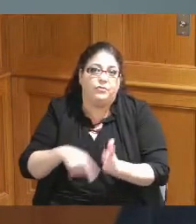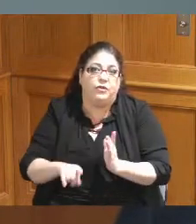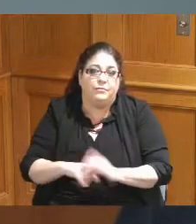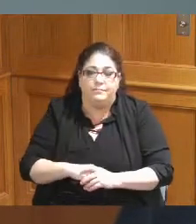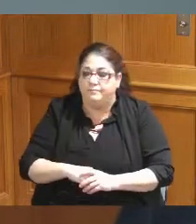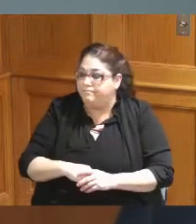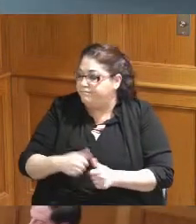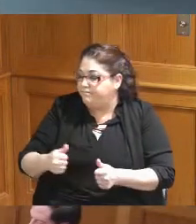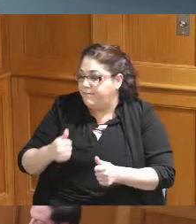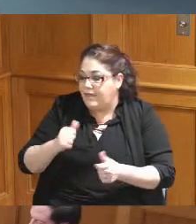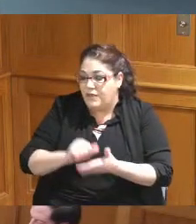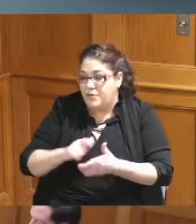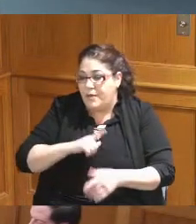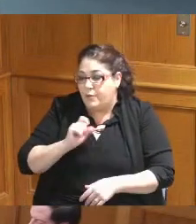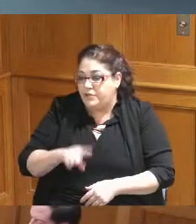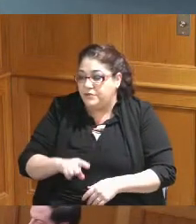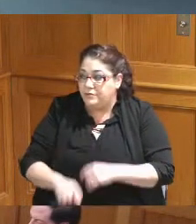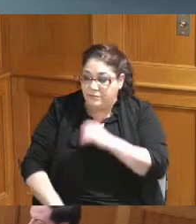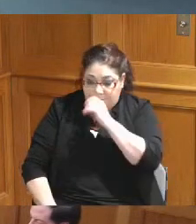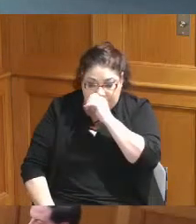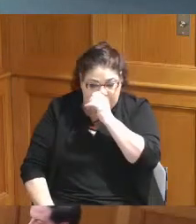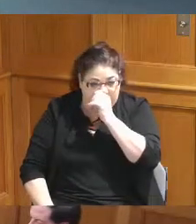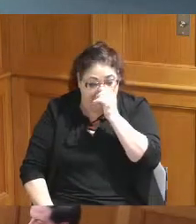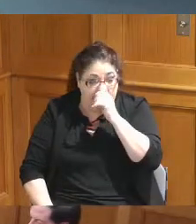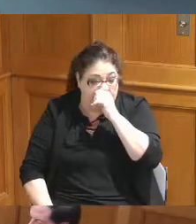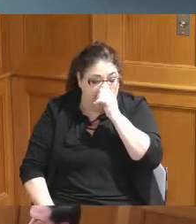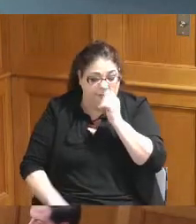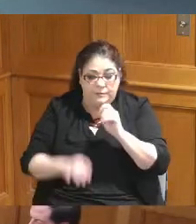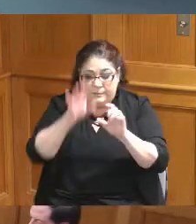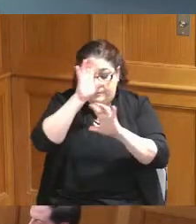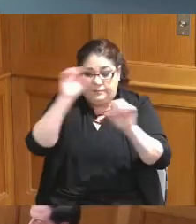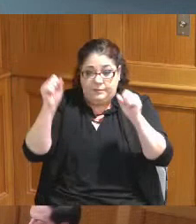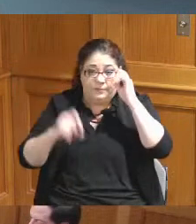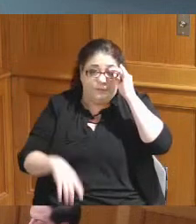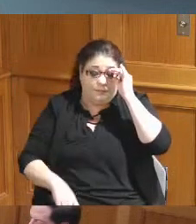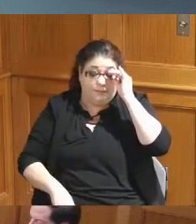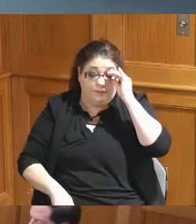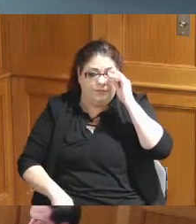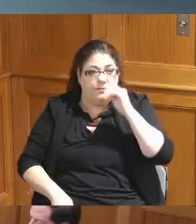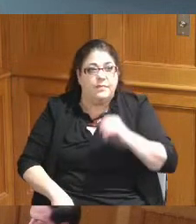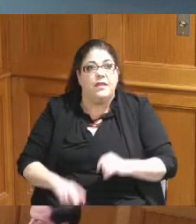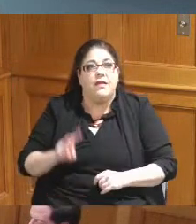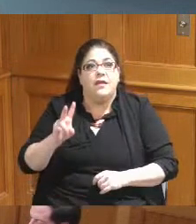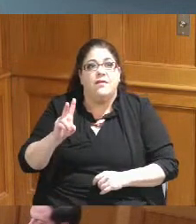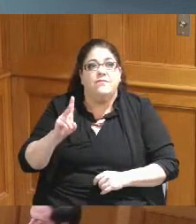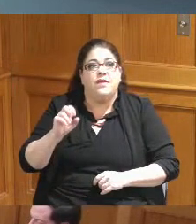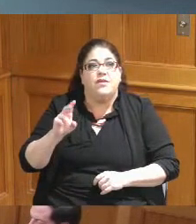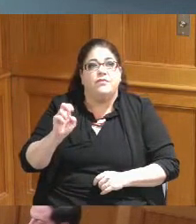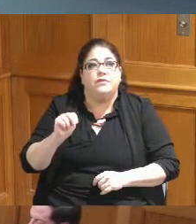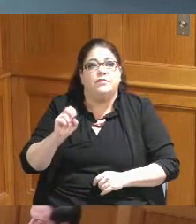all I have Madam chair and Jeff all the veteran services Commission did we make any appointments